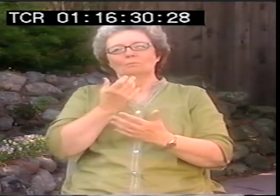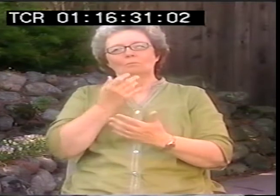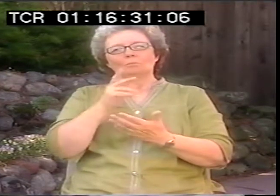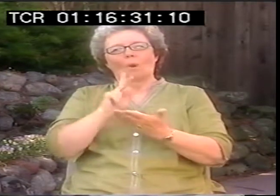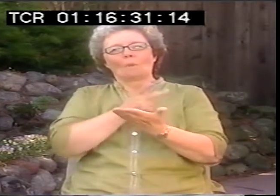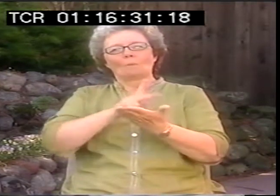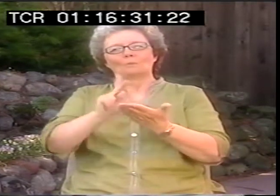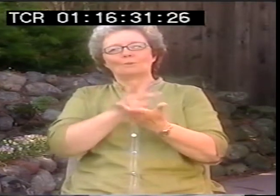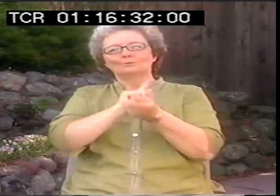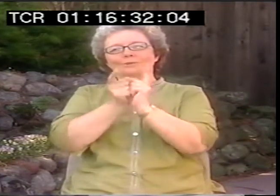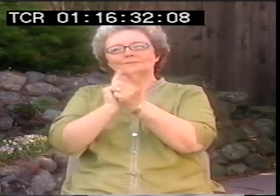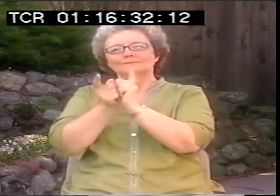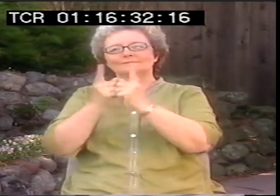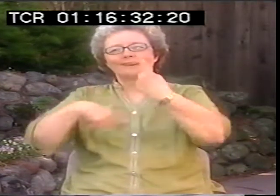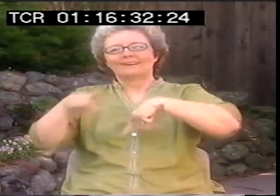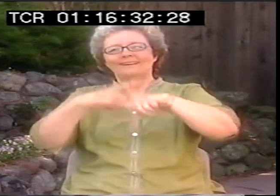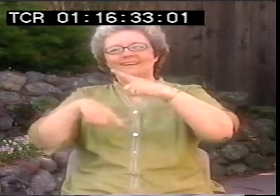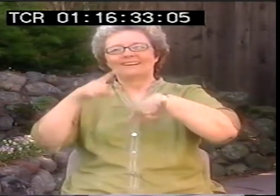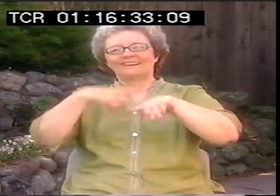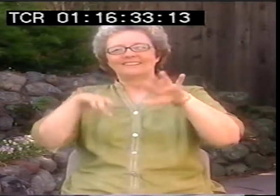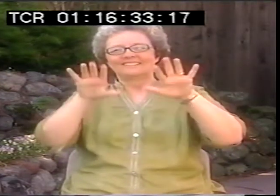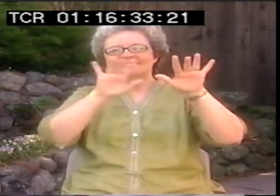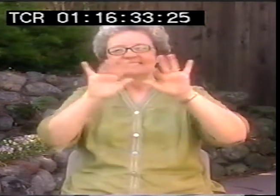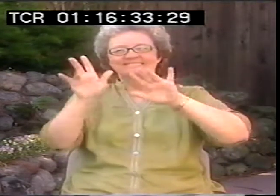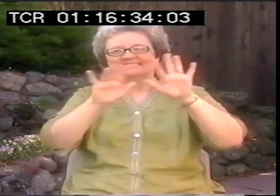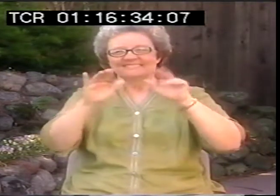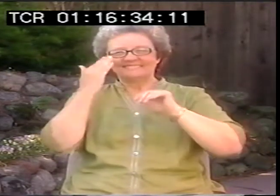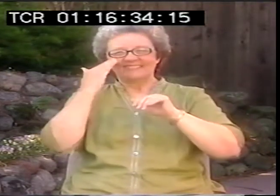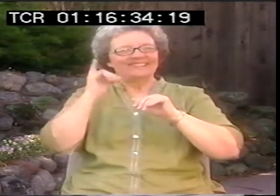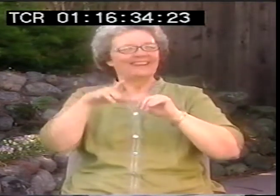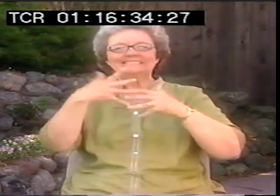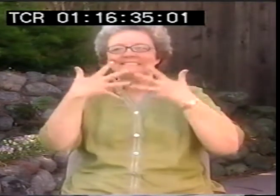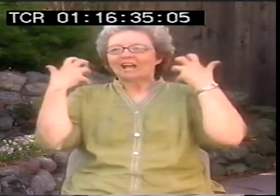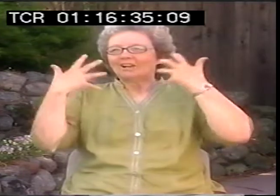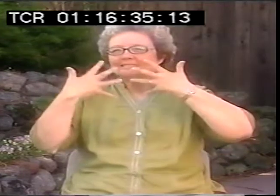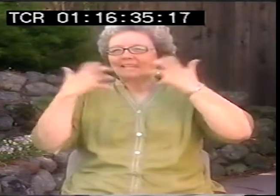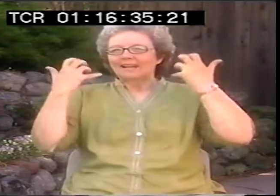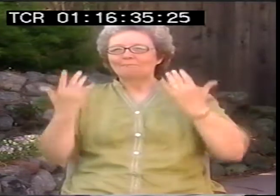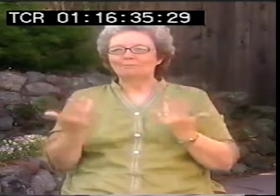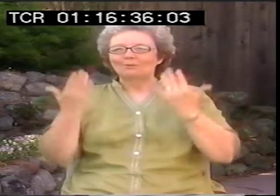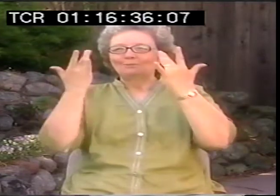And we watched them. Let's see at that time, I think it was poetry translation